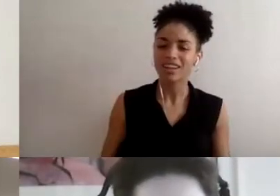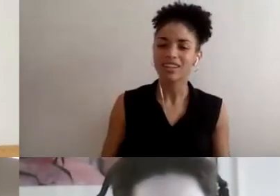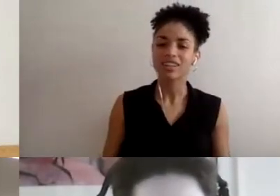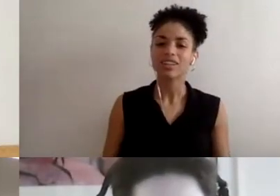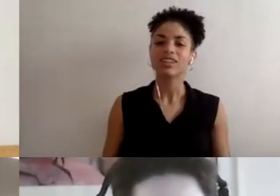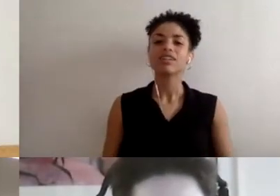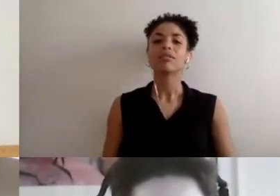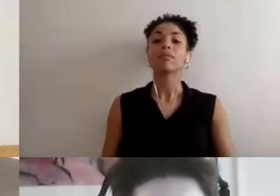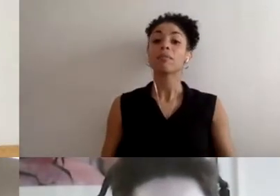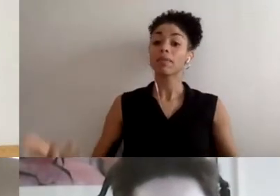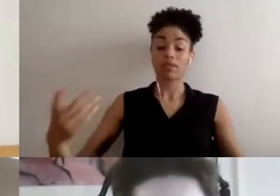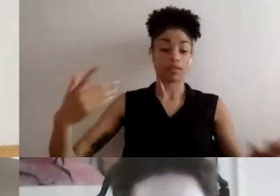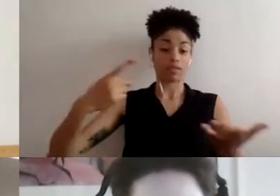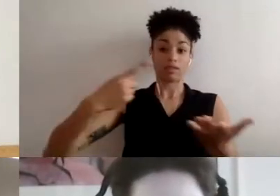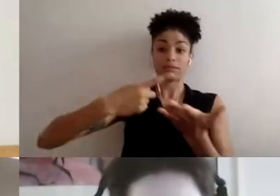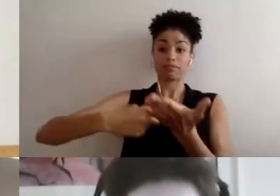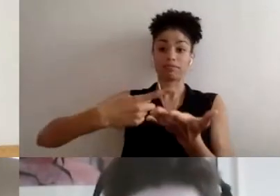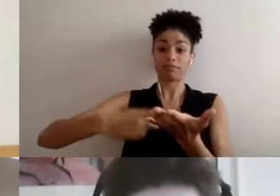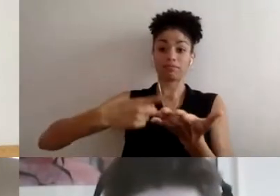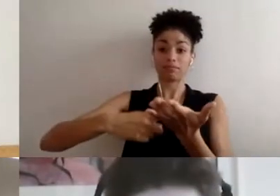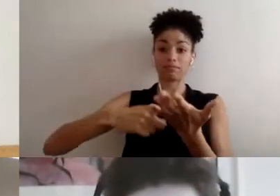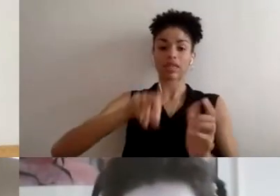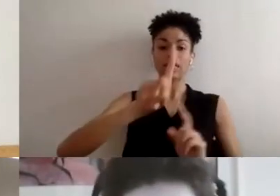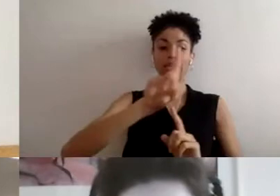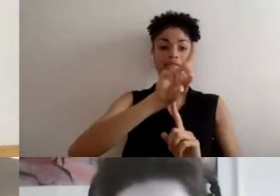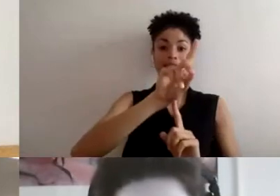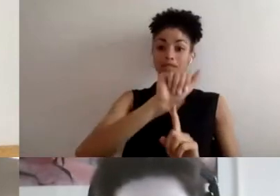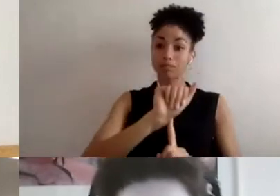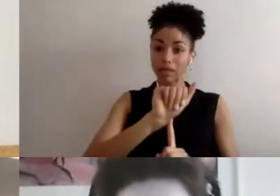about disability but also capability, because a lot of people with